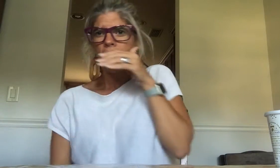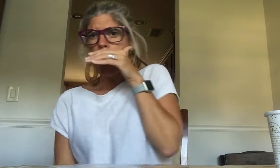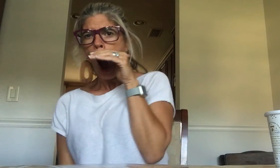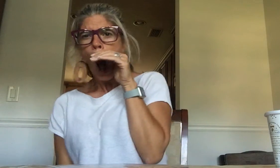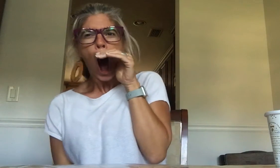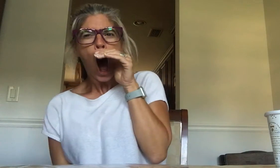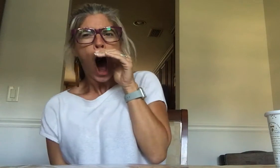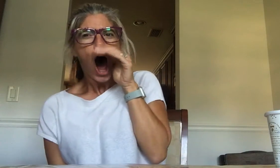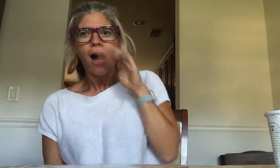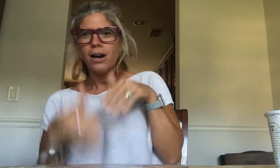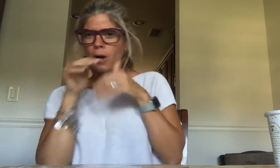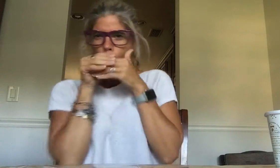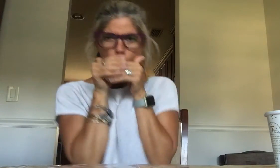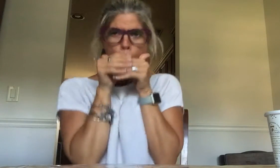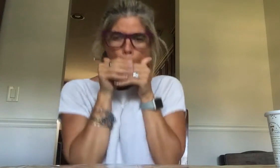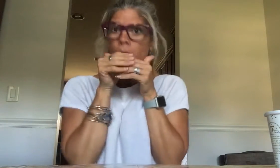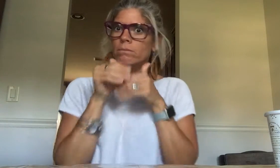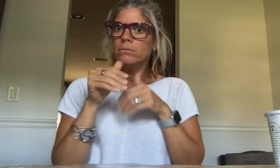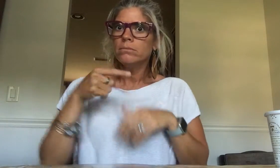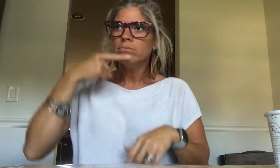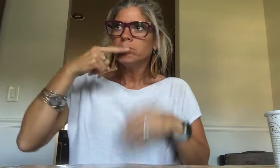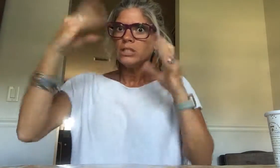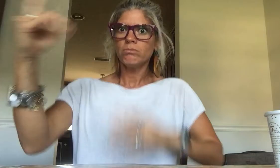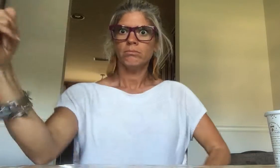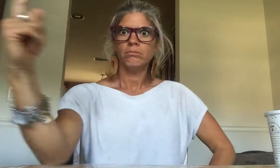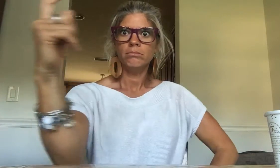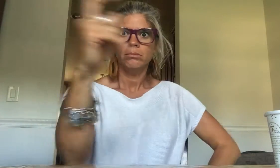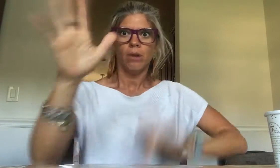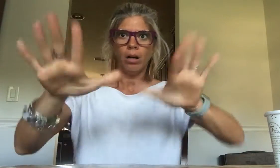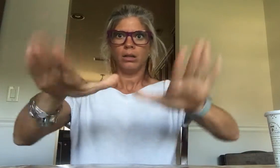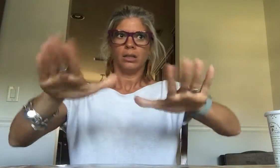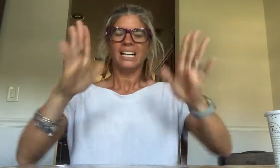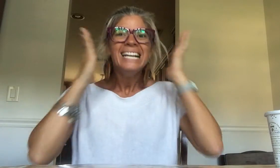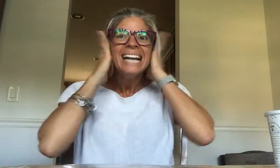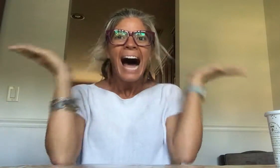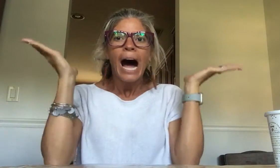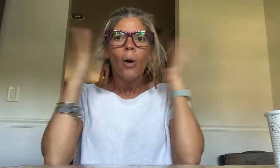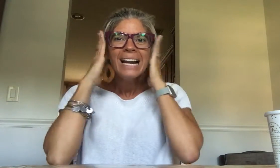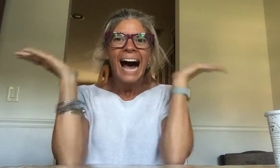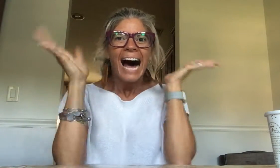Then they screamed! Another teacher actually came to the class and told me it was too loud!